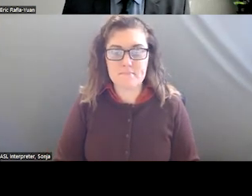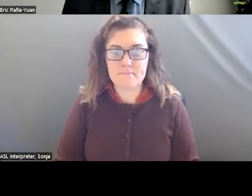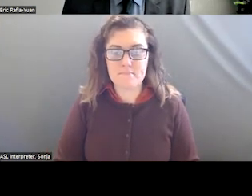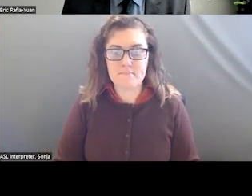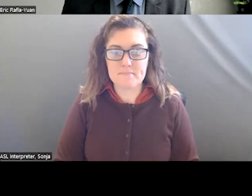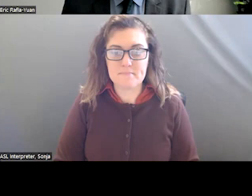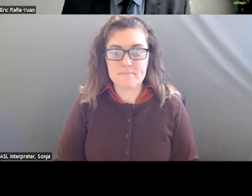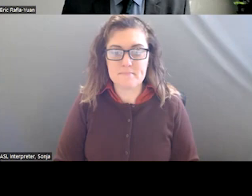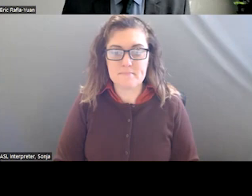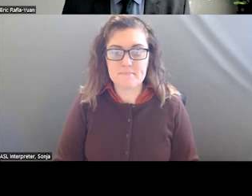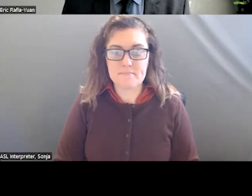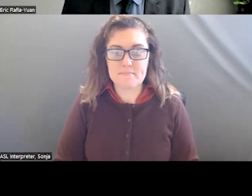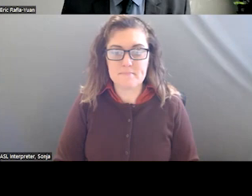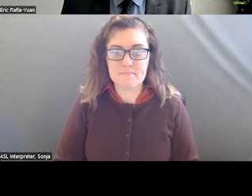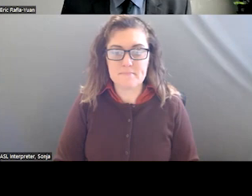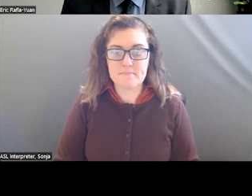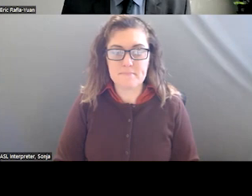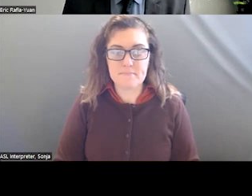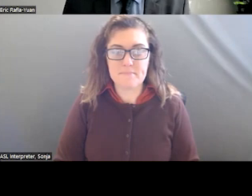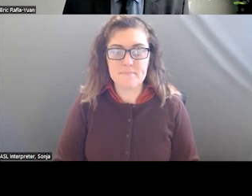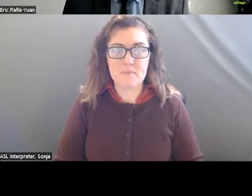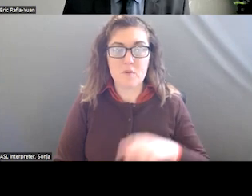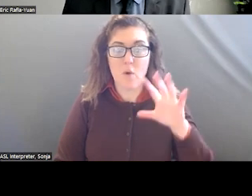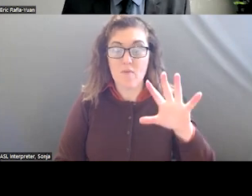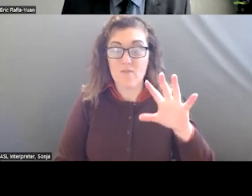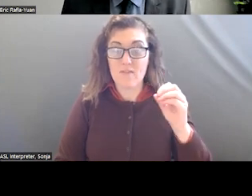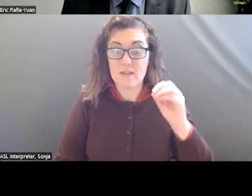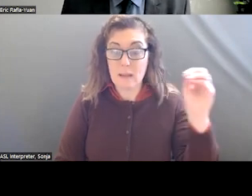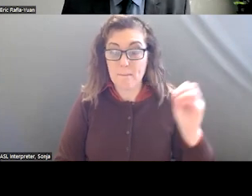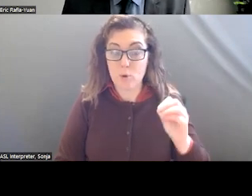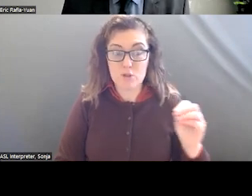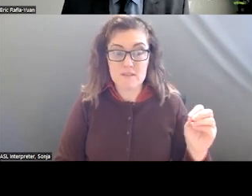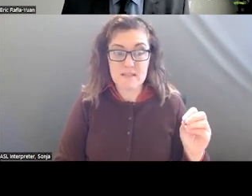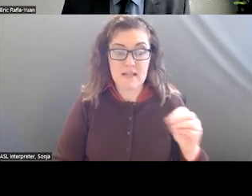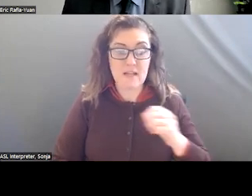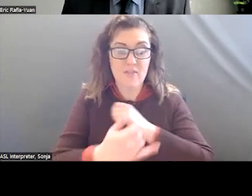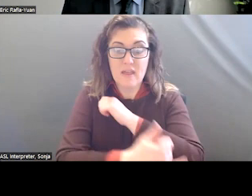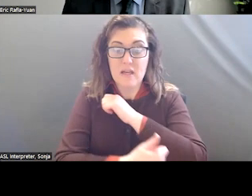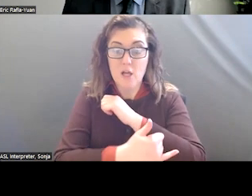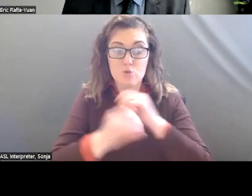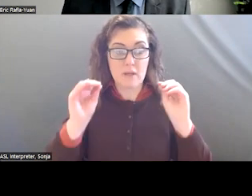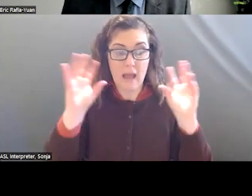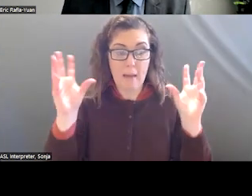I THOUGHT THIS WAS INTERESTING. ABOUT 50% OF THE COUNTRIES AMBULANCE AT THE TIME PROVIDED 12,000 MORTICIANS.